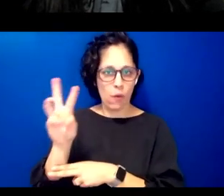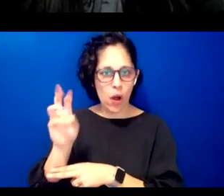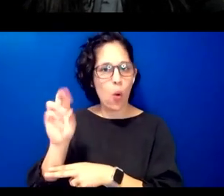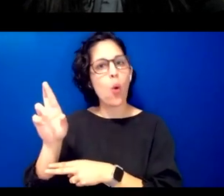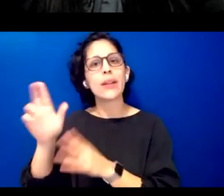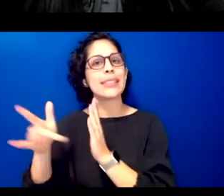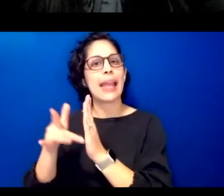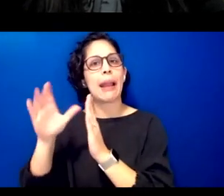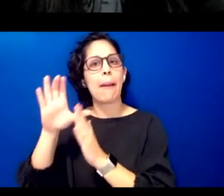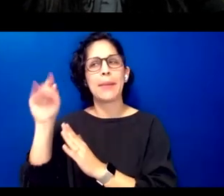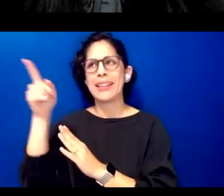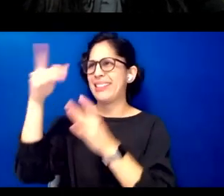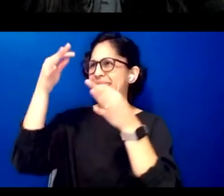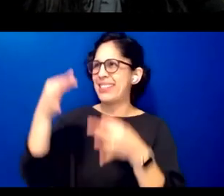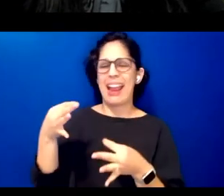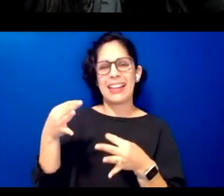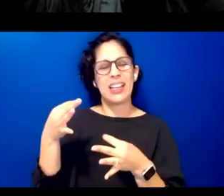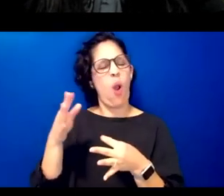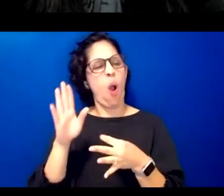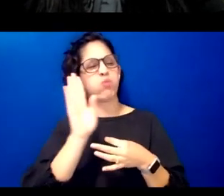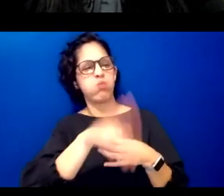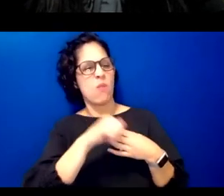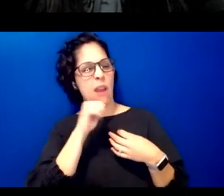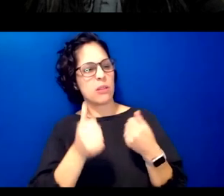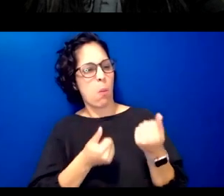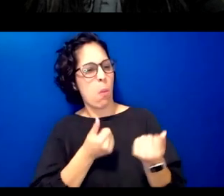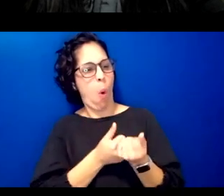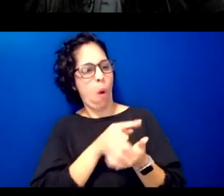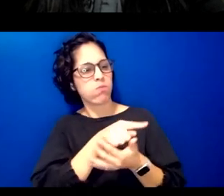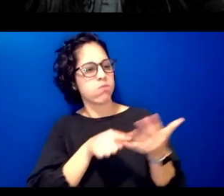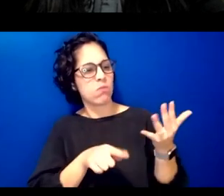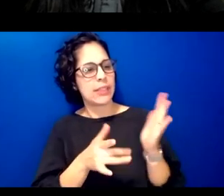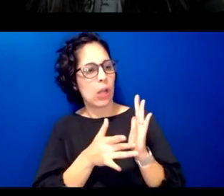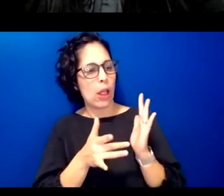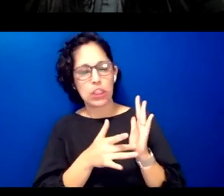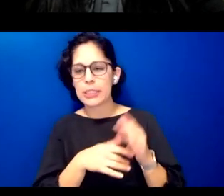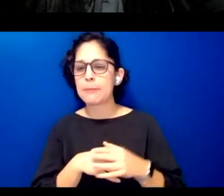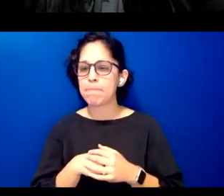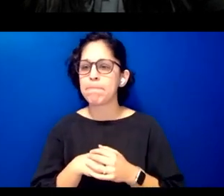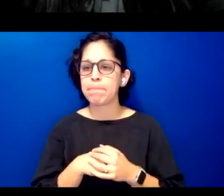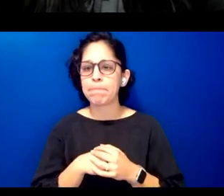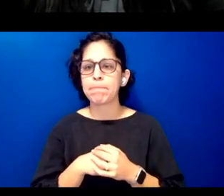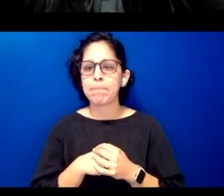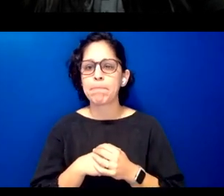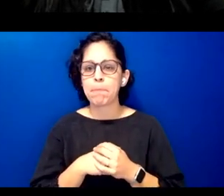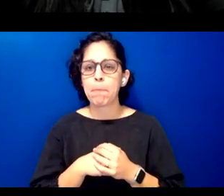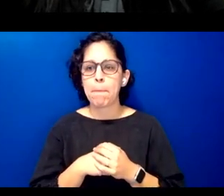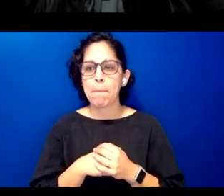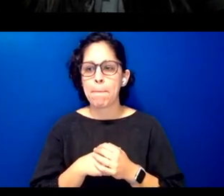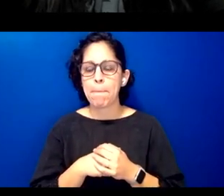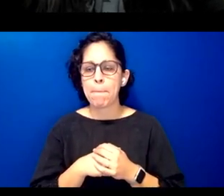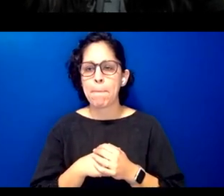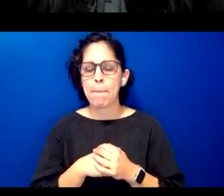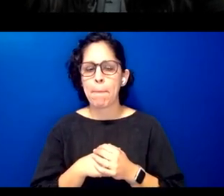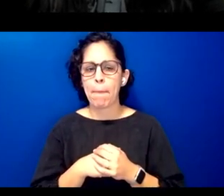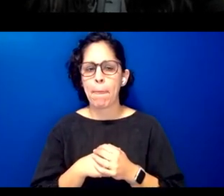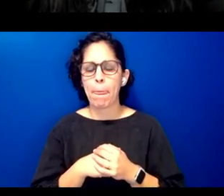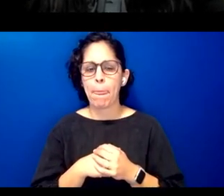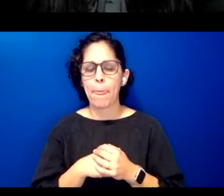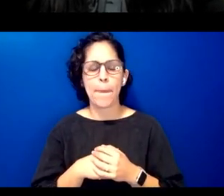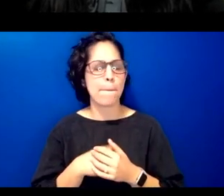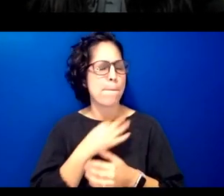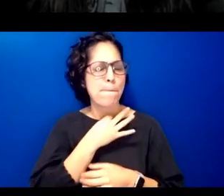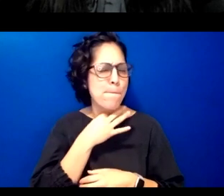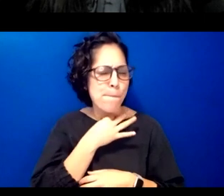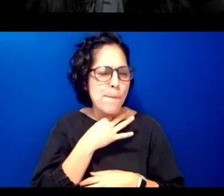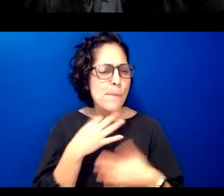deciding to no longer support these technologies how then are we ensuring that we have that